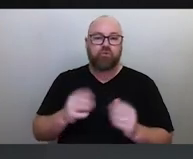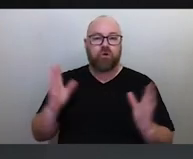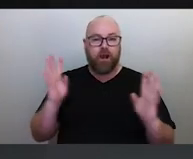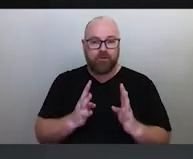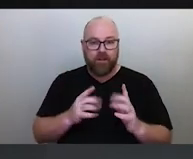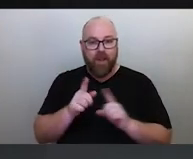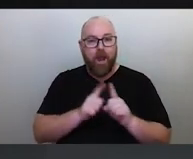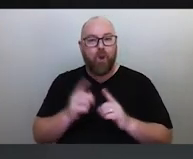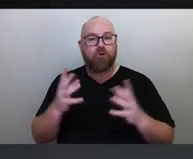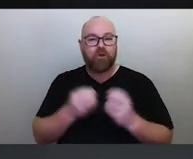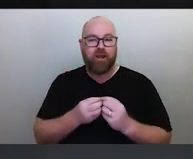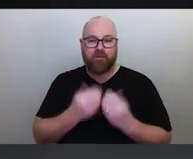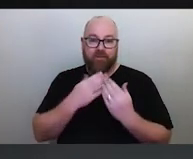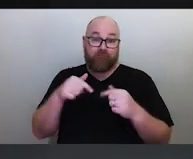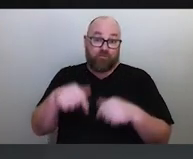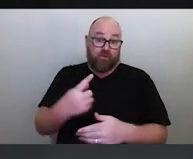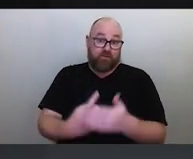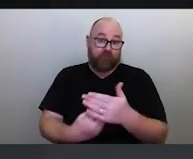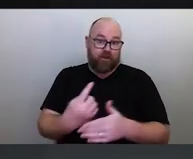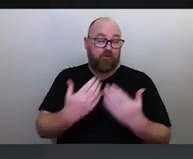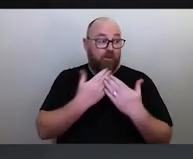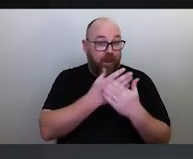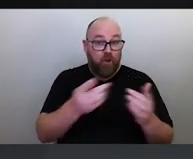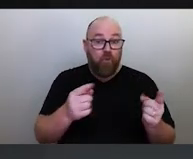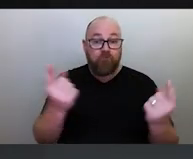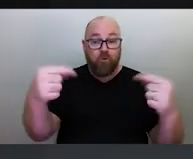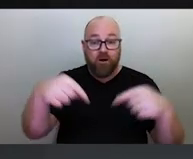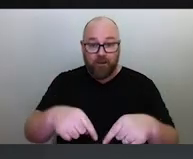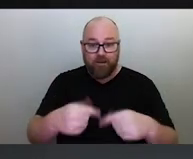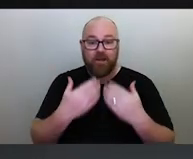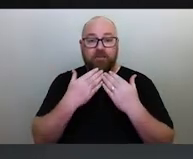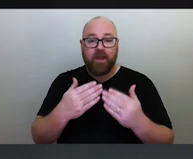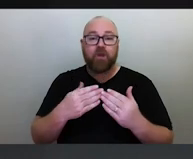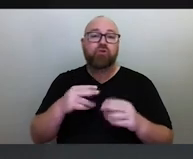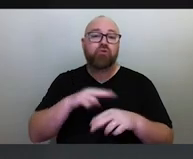So thank you, everyone, for attending the event. Thank you to the National Museum